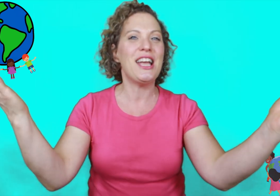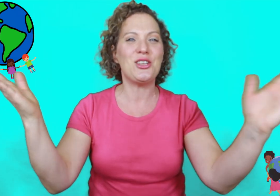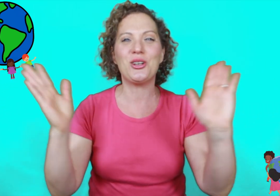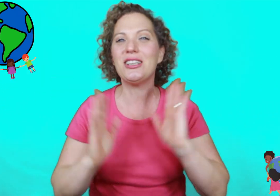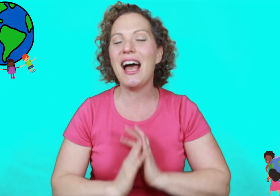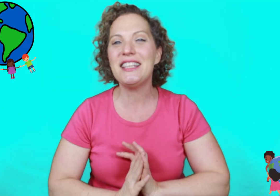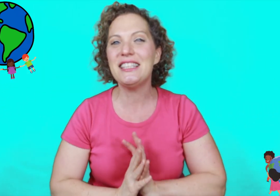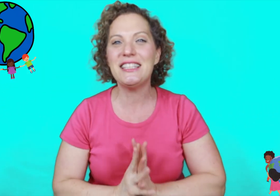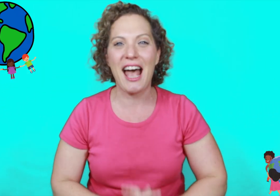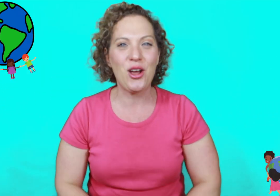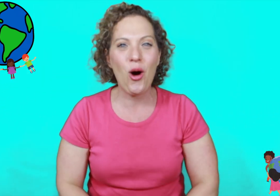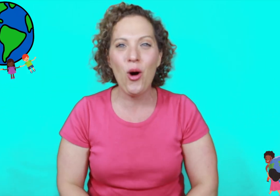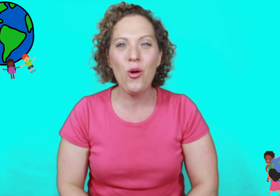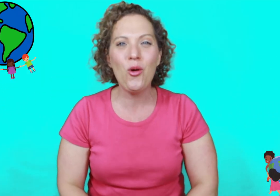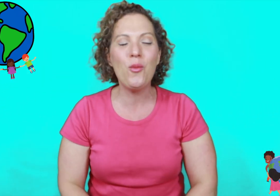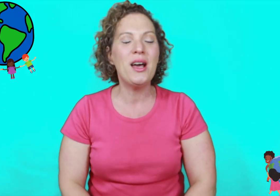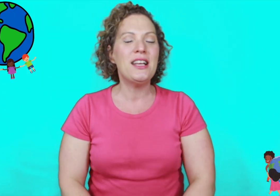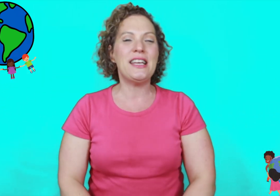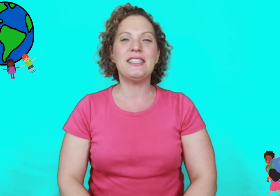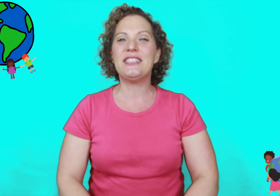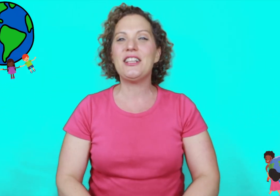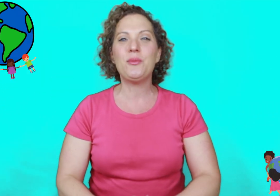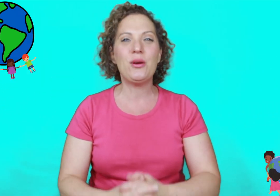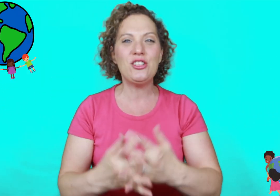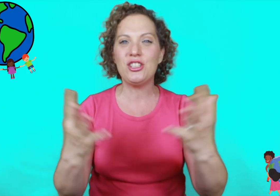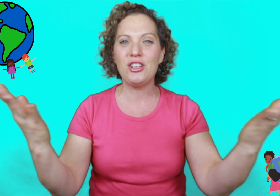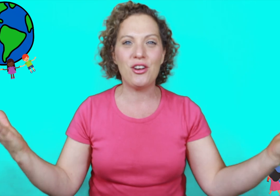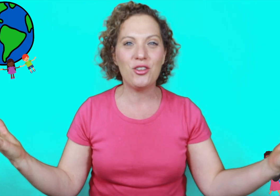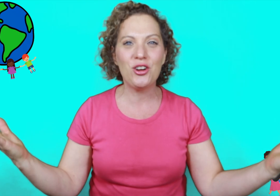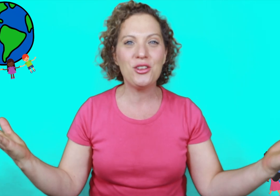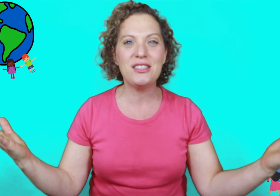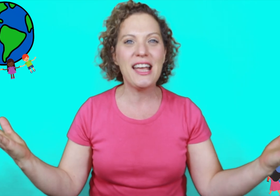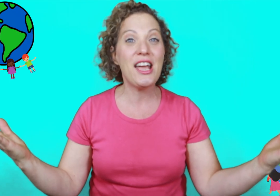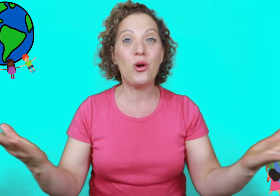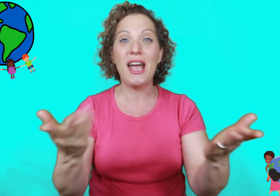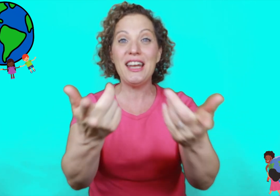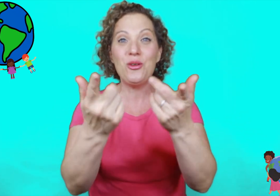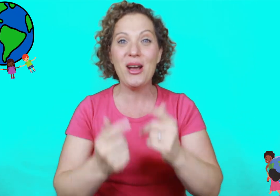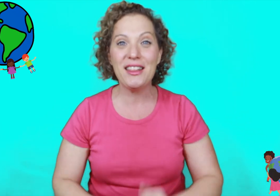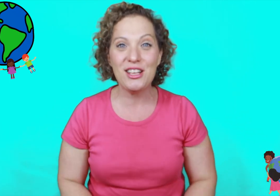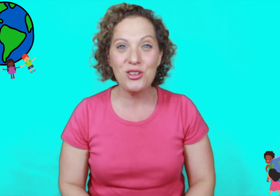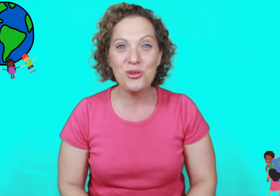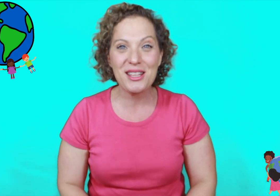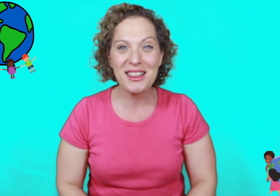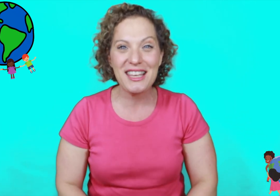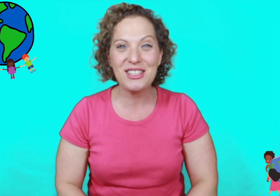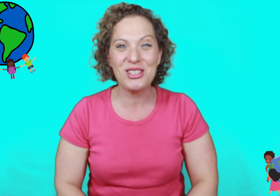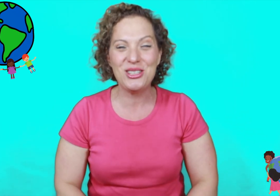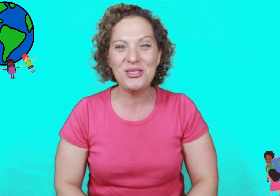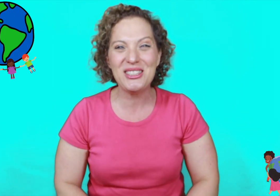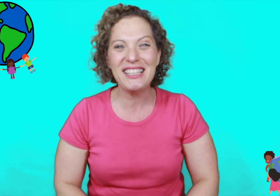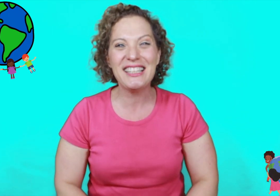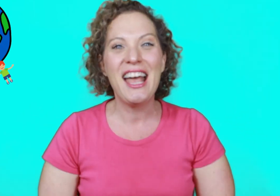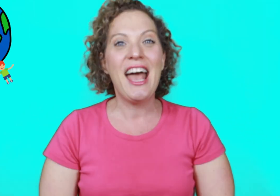in your classes at home in celebration of earth day or any way that you can think to use it